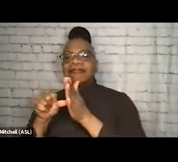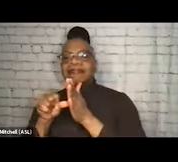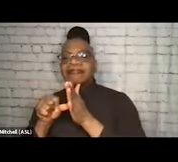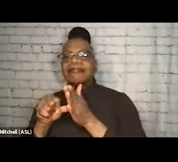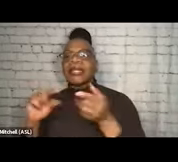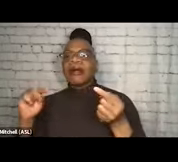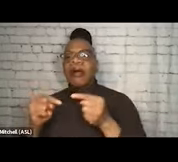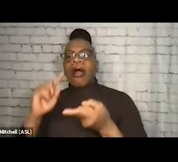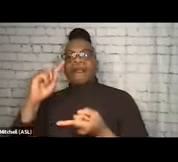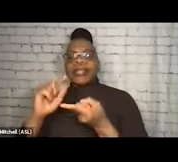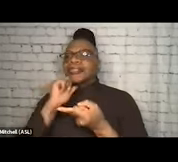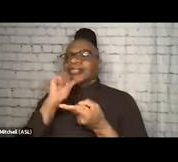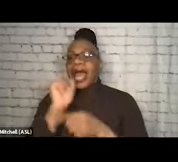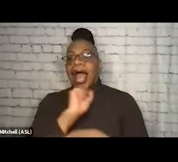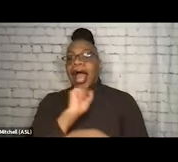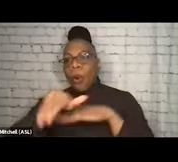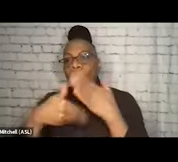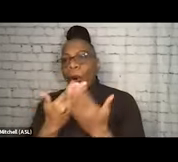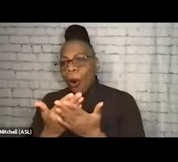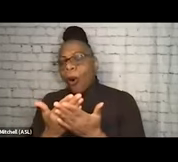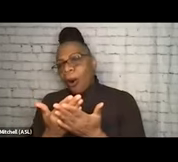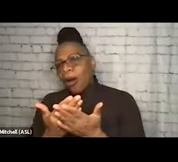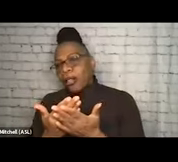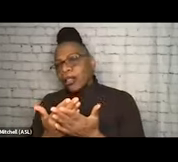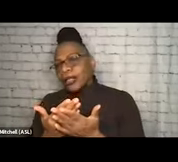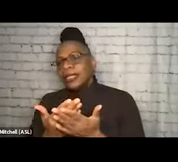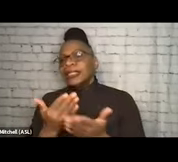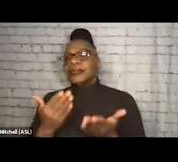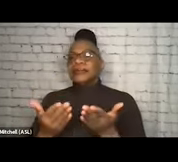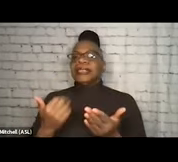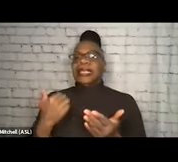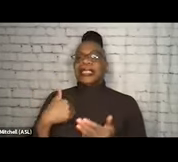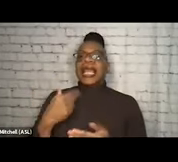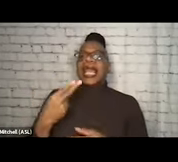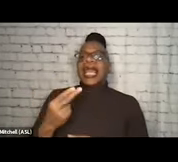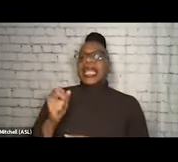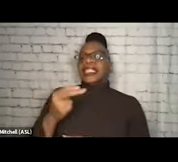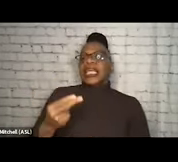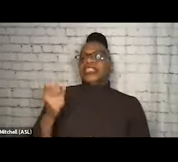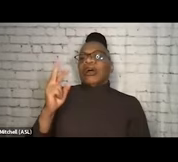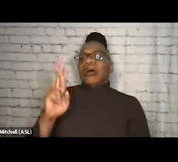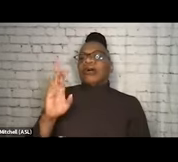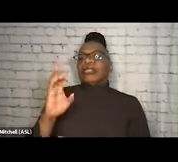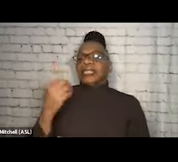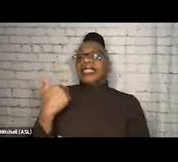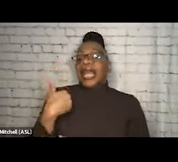Not all of it. There's probably, well, there certainly is, and I think HHRC already has, some foundational stuff around that